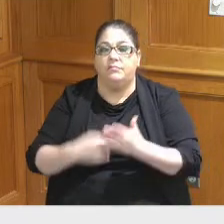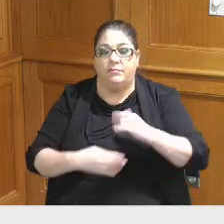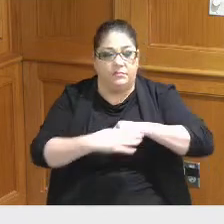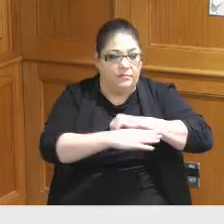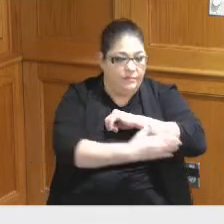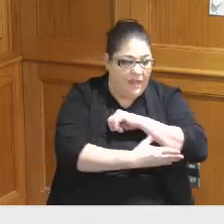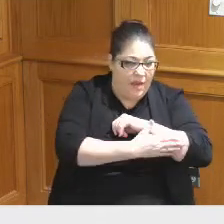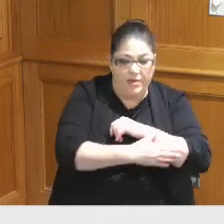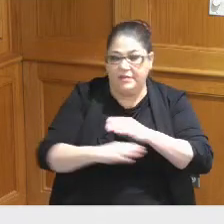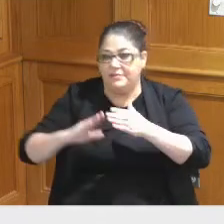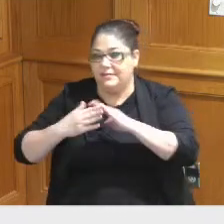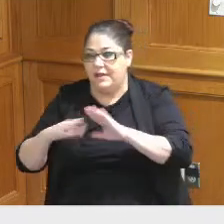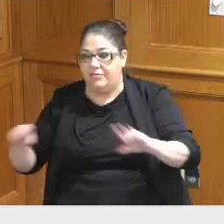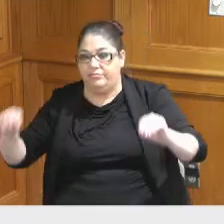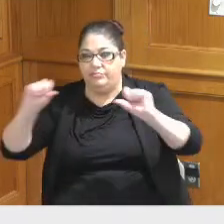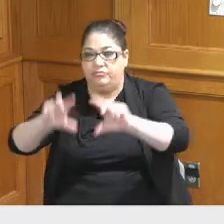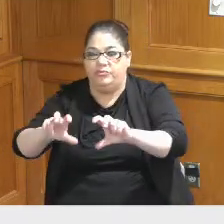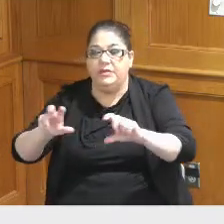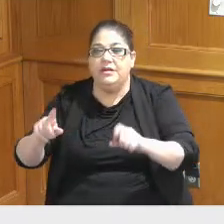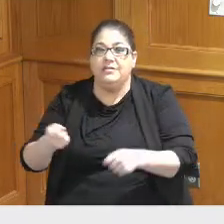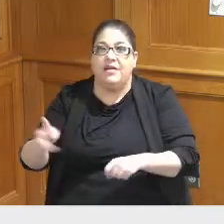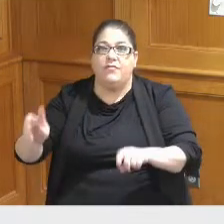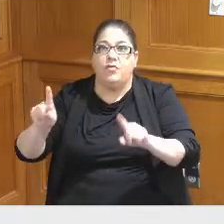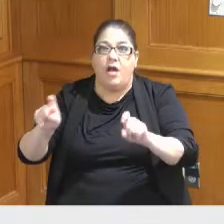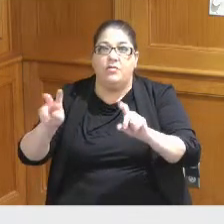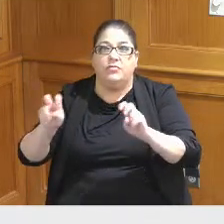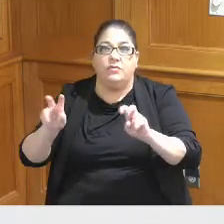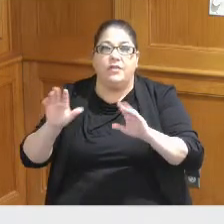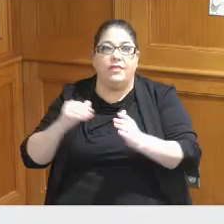in several hundred thousand dollars each at the top of the waterfall it has the